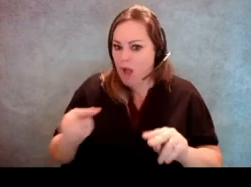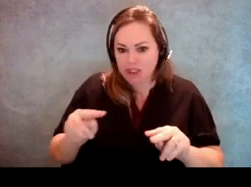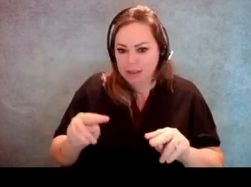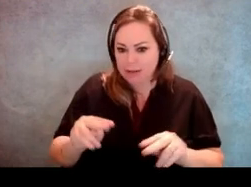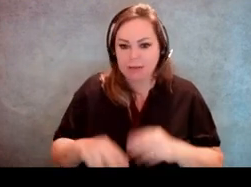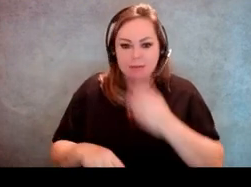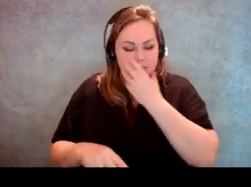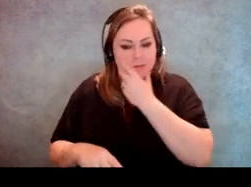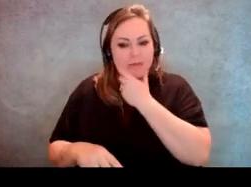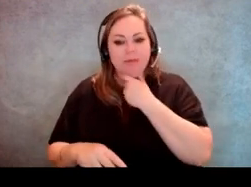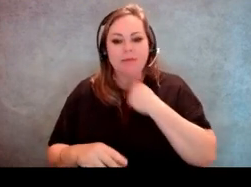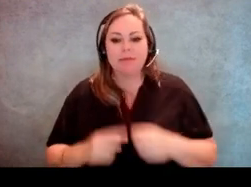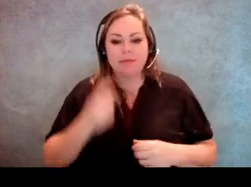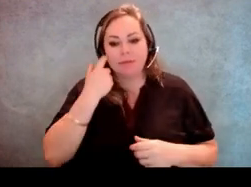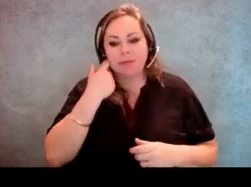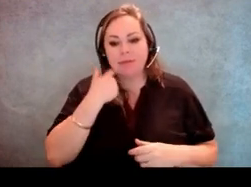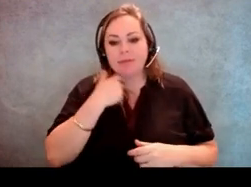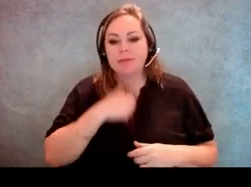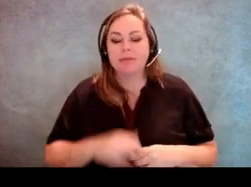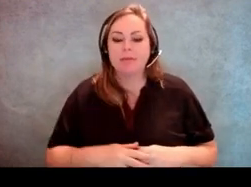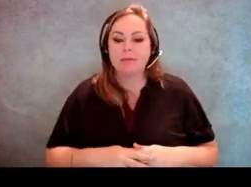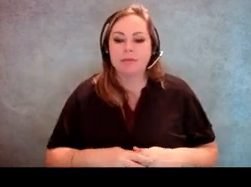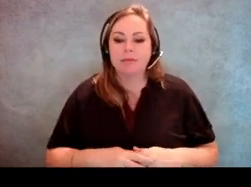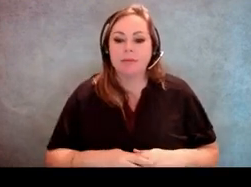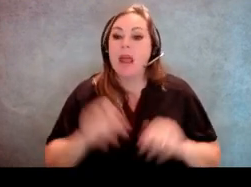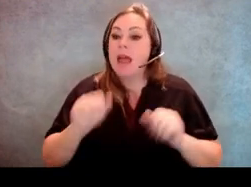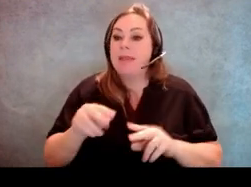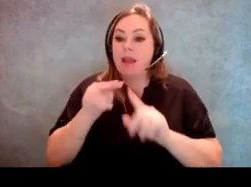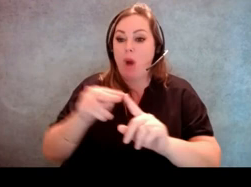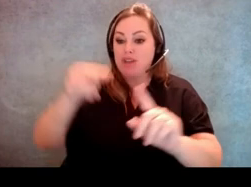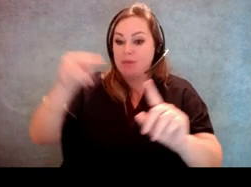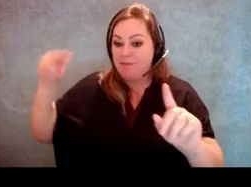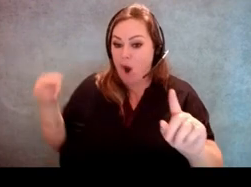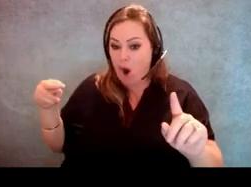[Molly Broadway] So you could almost say they could watch from afar, but they can't like be right up in there